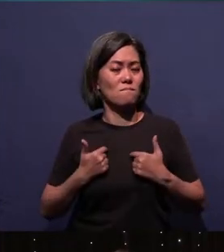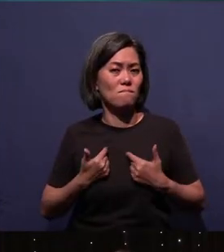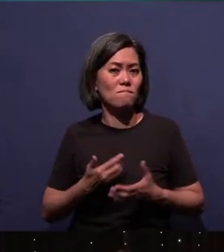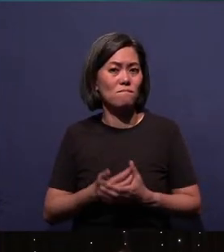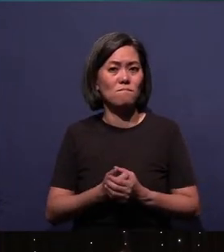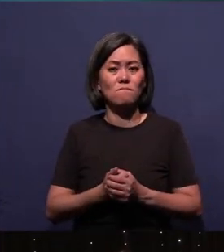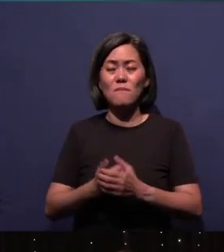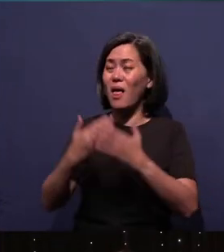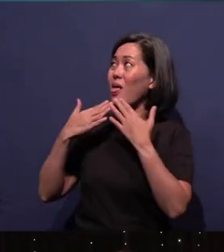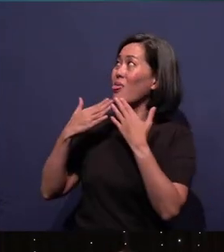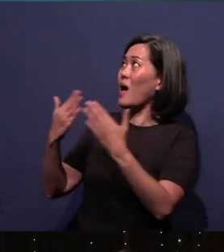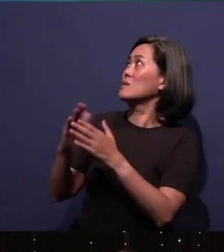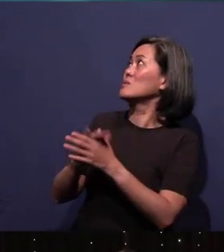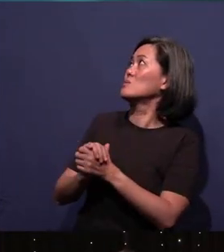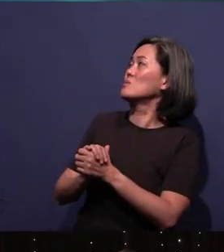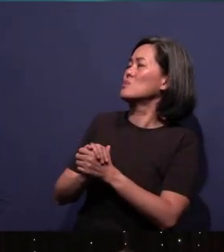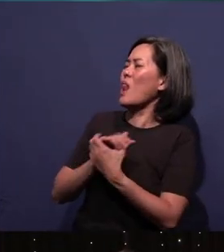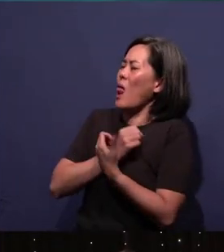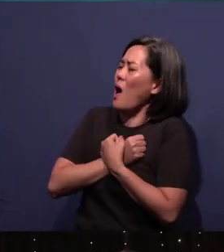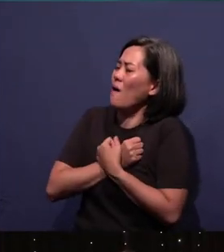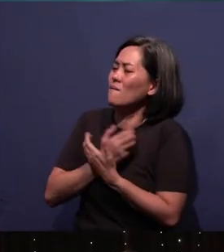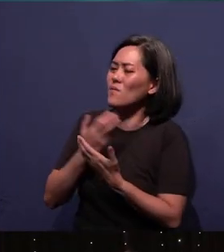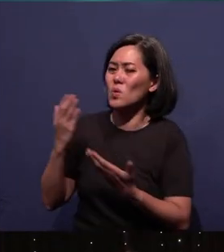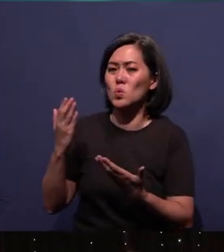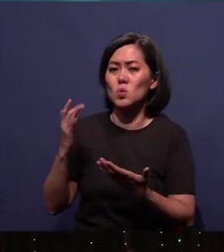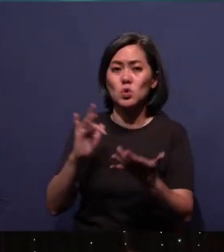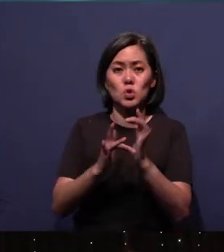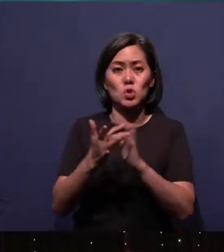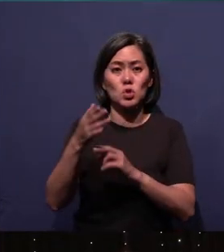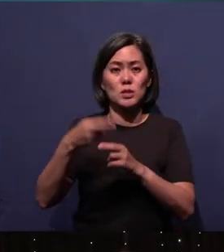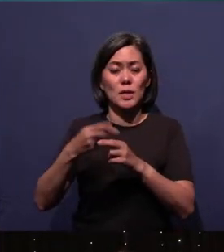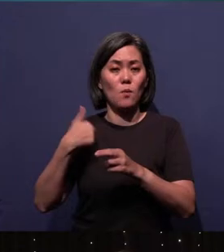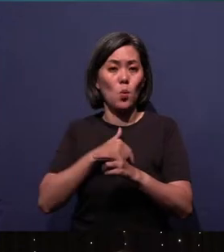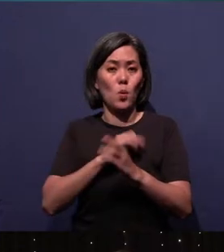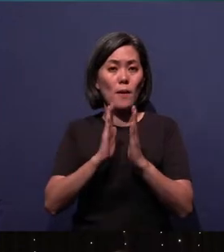Lord, we thank You and we love You. In Jesus' name we pray. Amen.